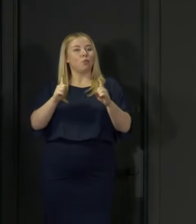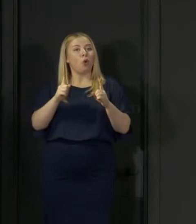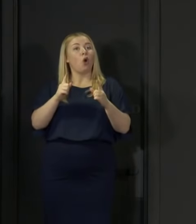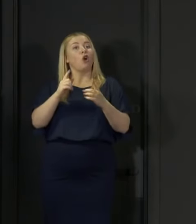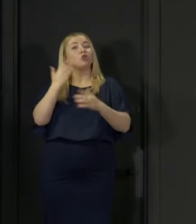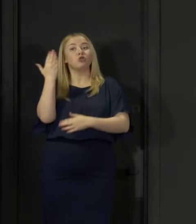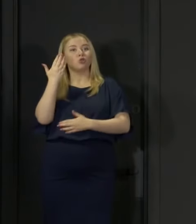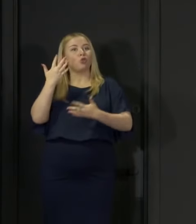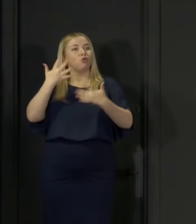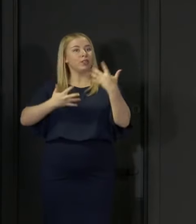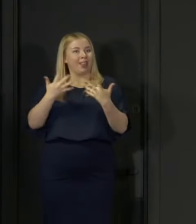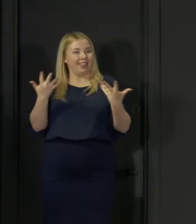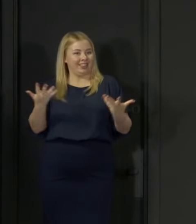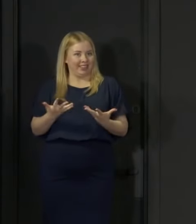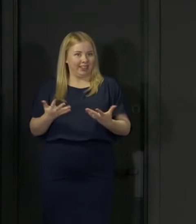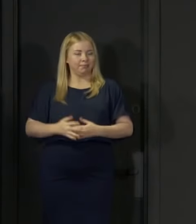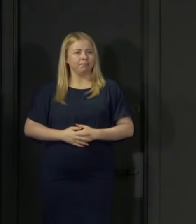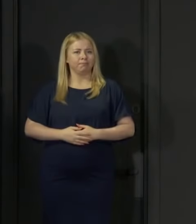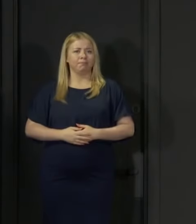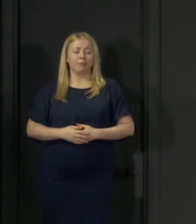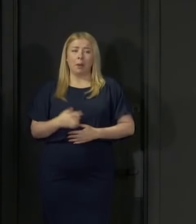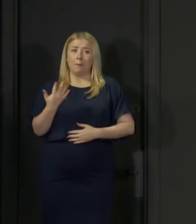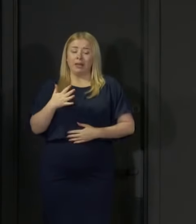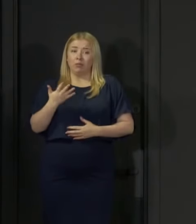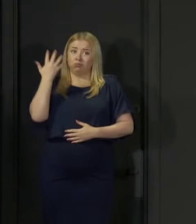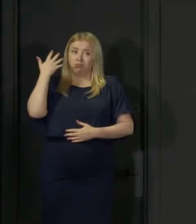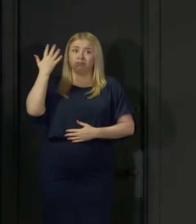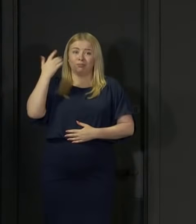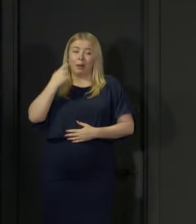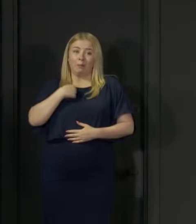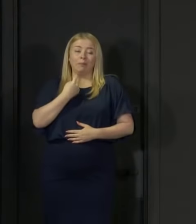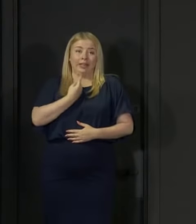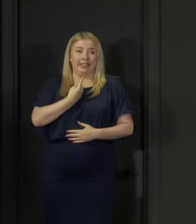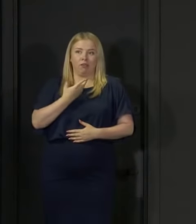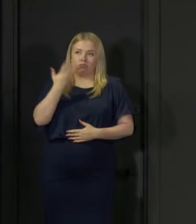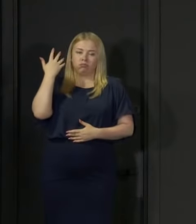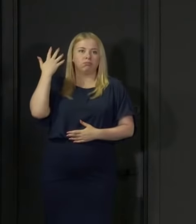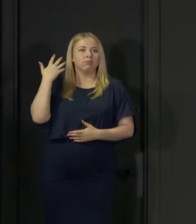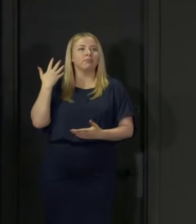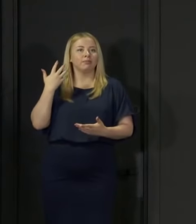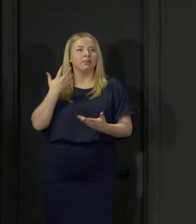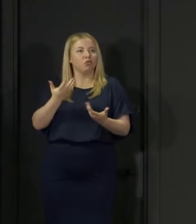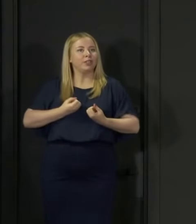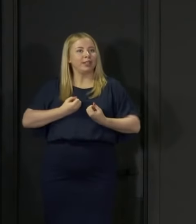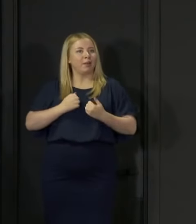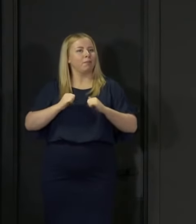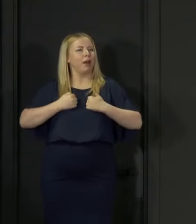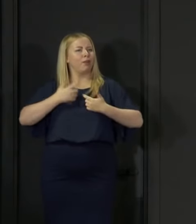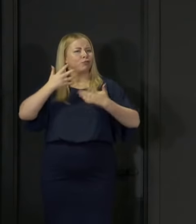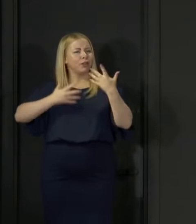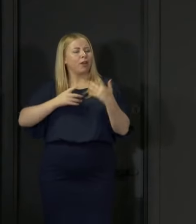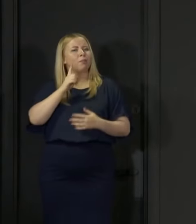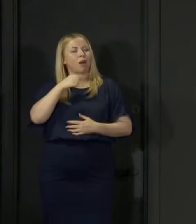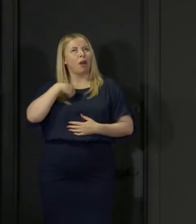It's a long time, a very long time, since I got my results, but I still remember it like it was yesterday.